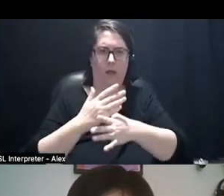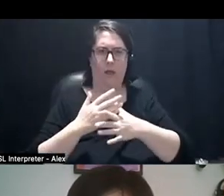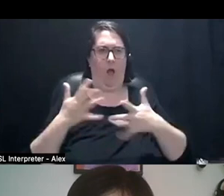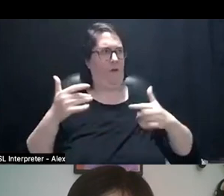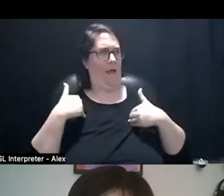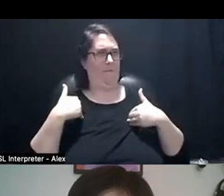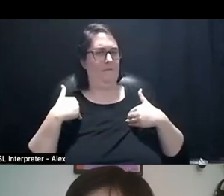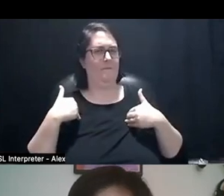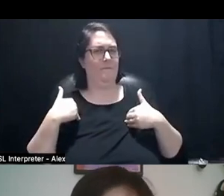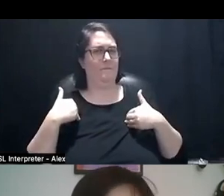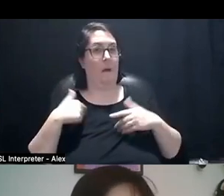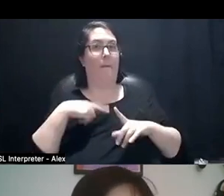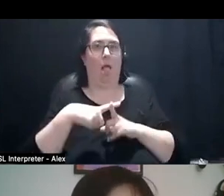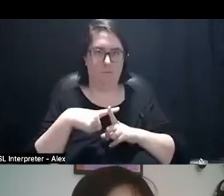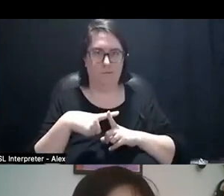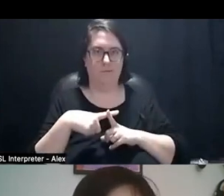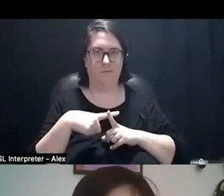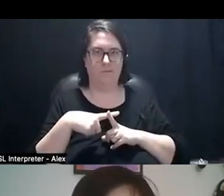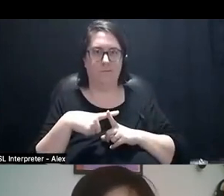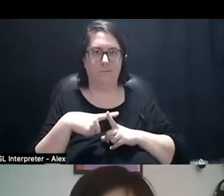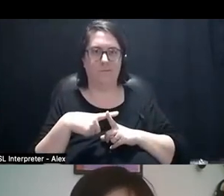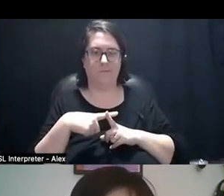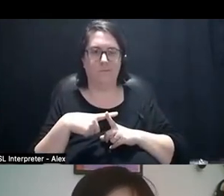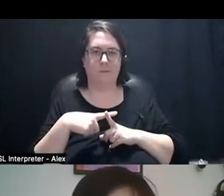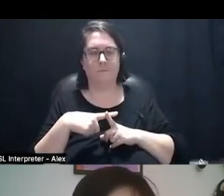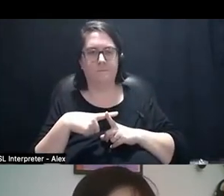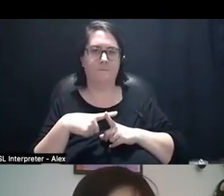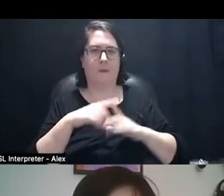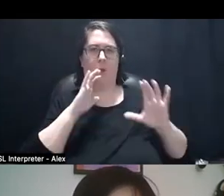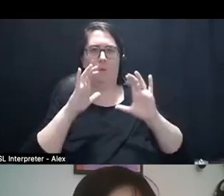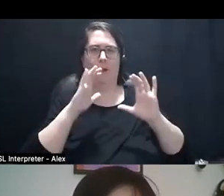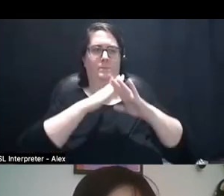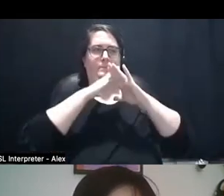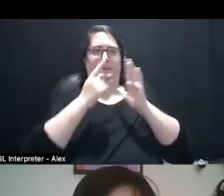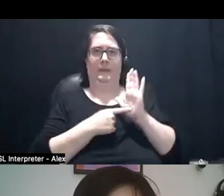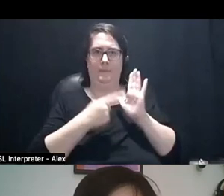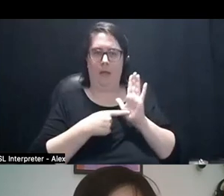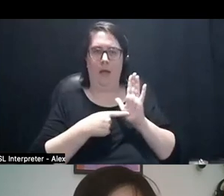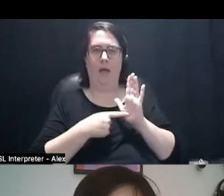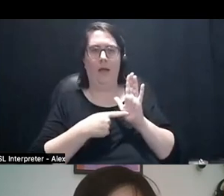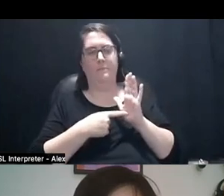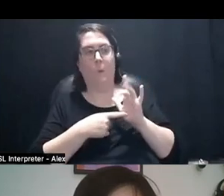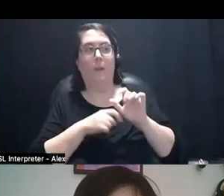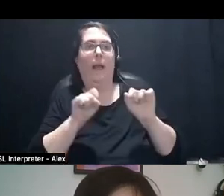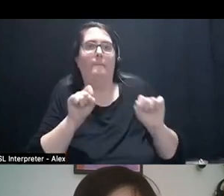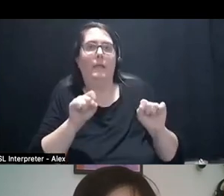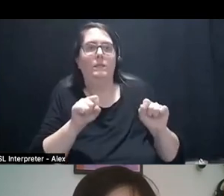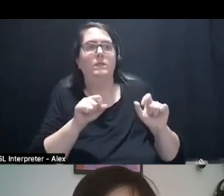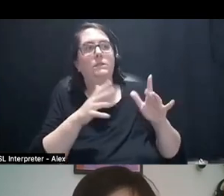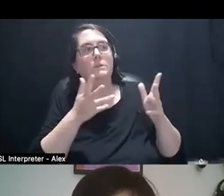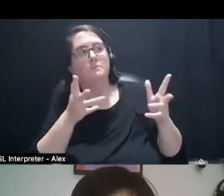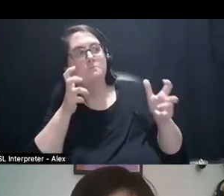But then to have this extra layer of a communication barrier or an ability to access information, or,